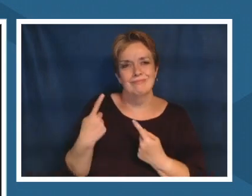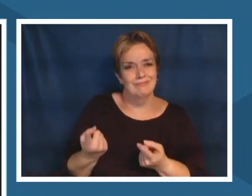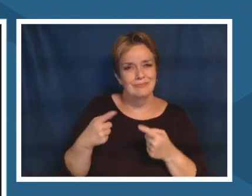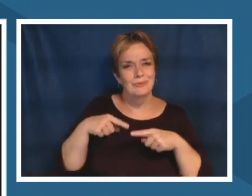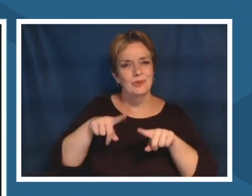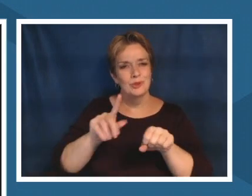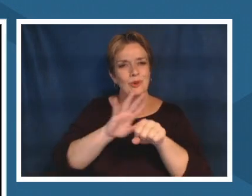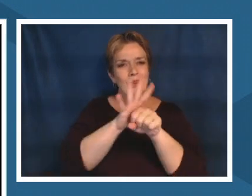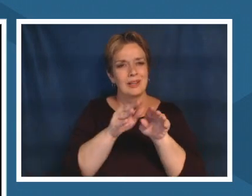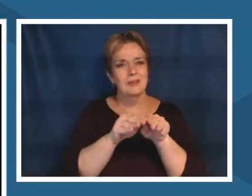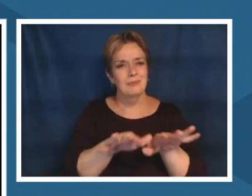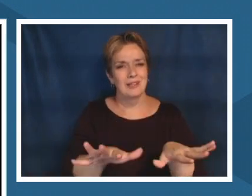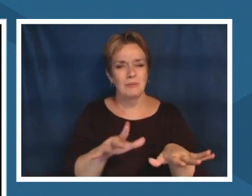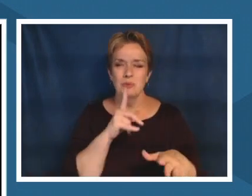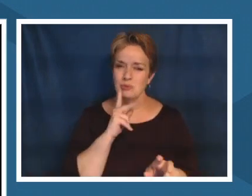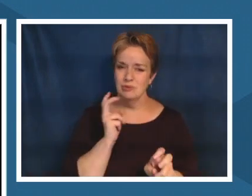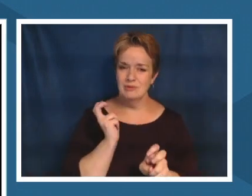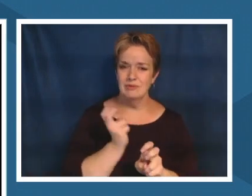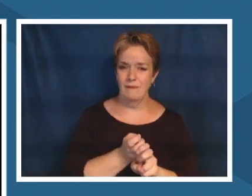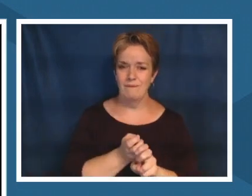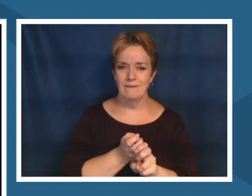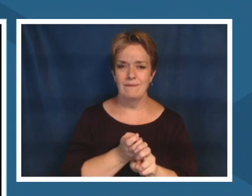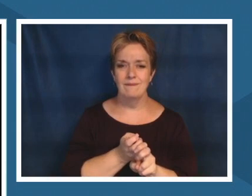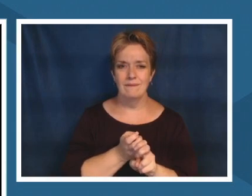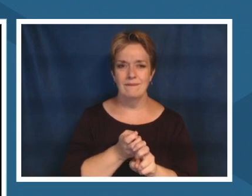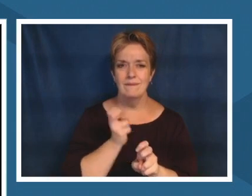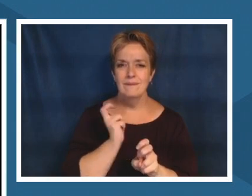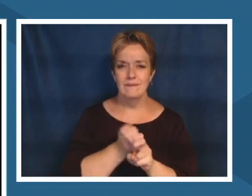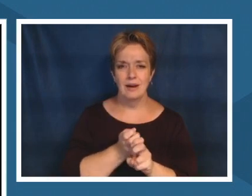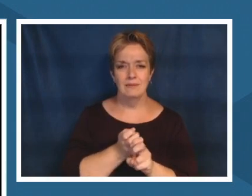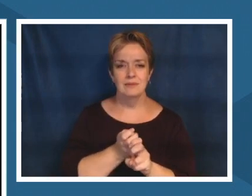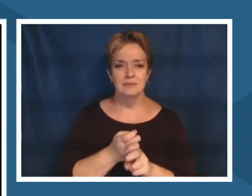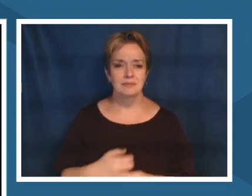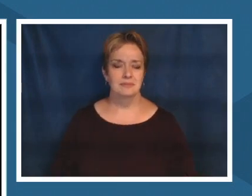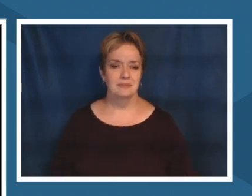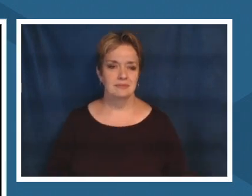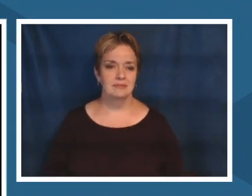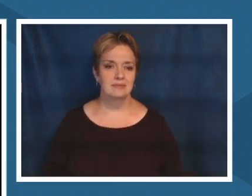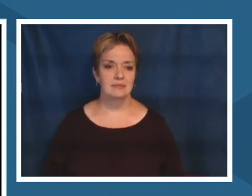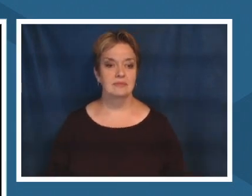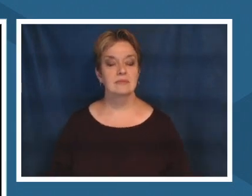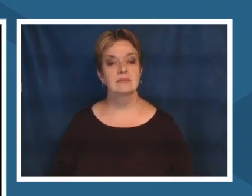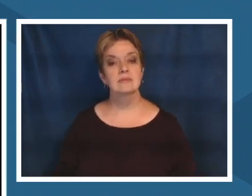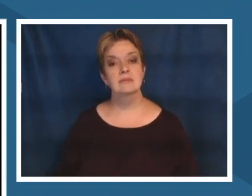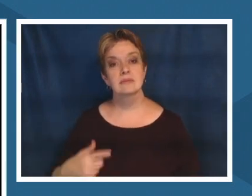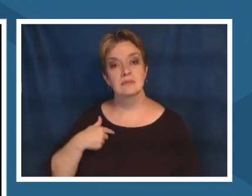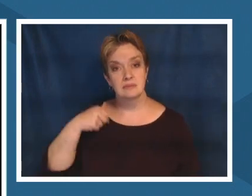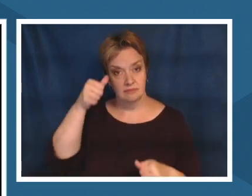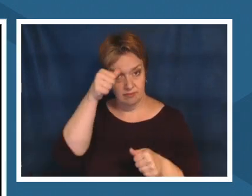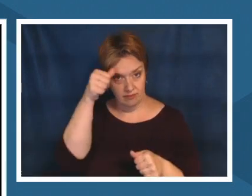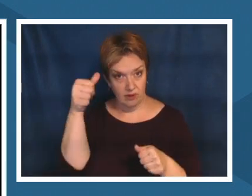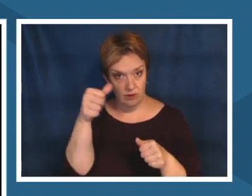remember um i began um